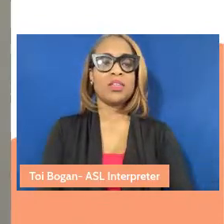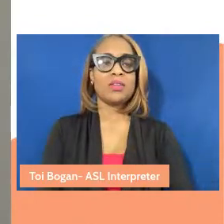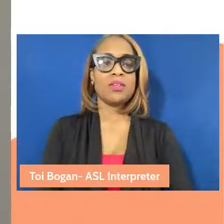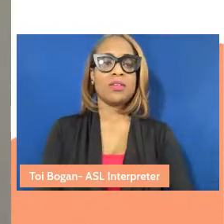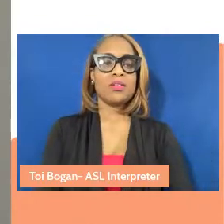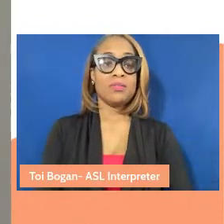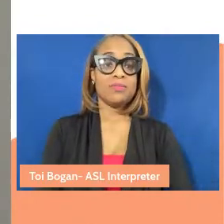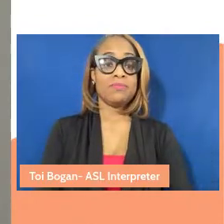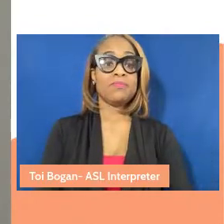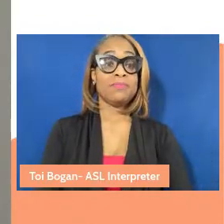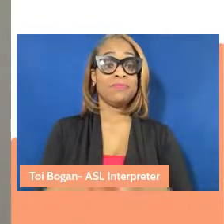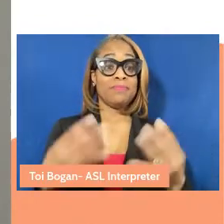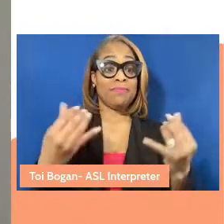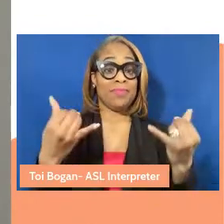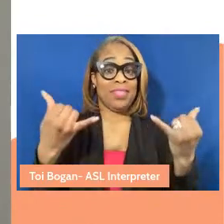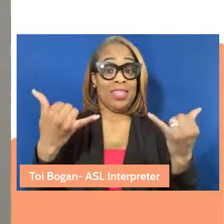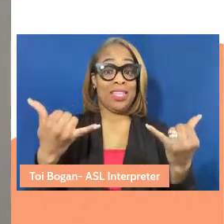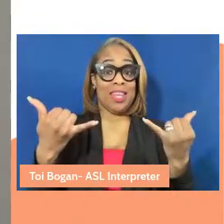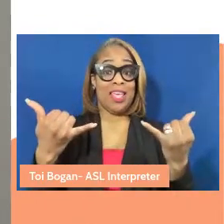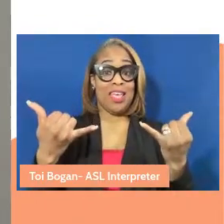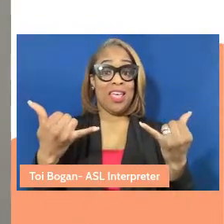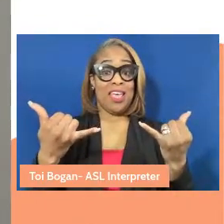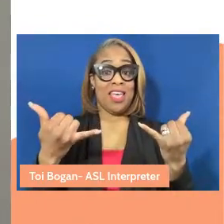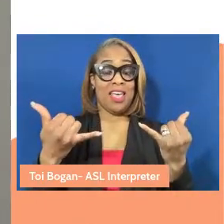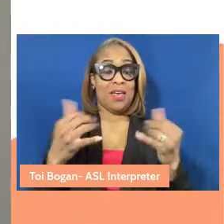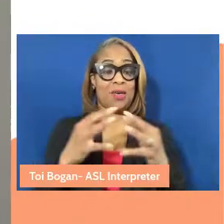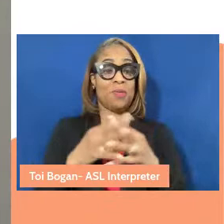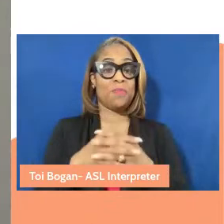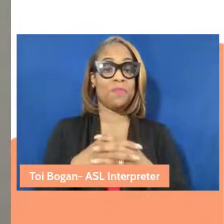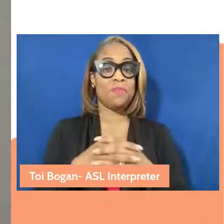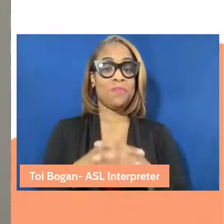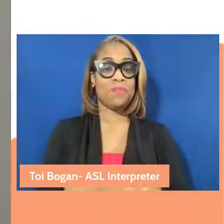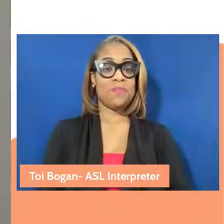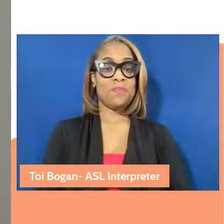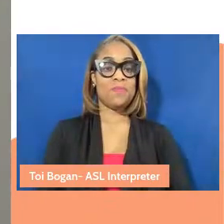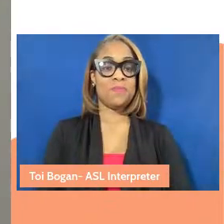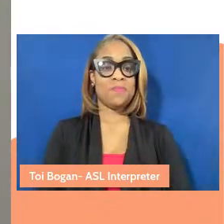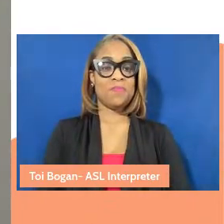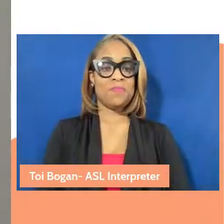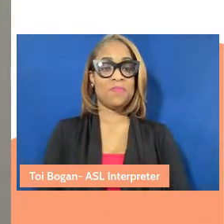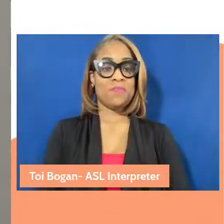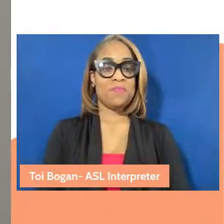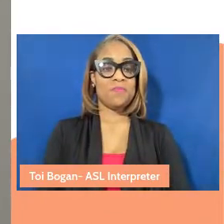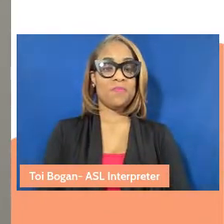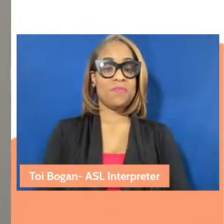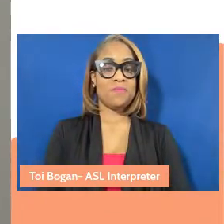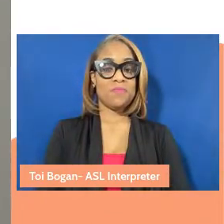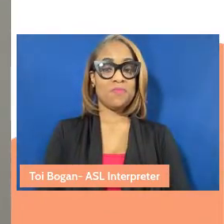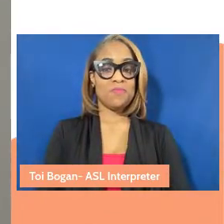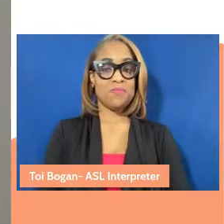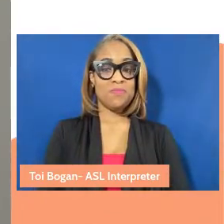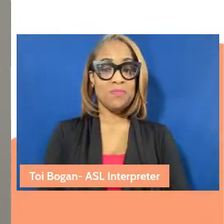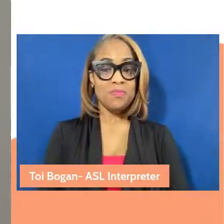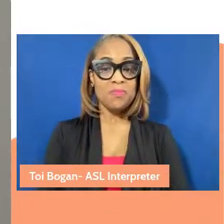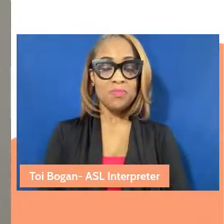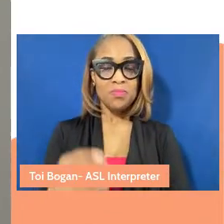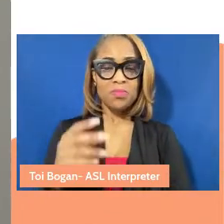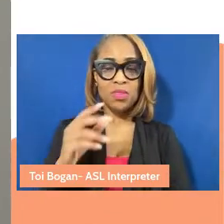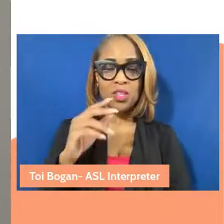I see john powell contributed Need to Belong by Jerry Butler.